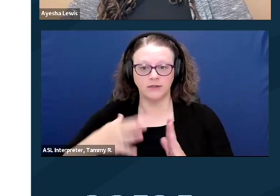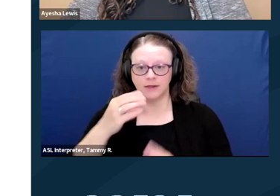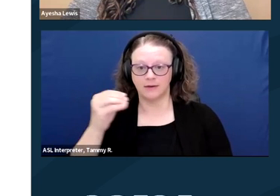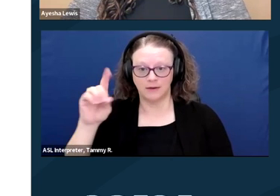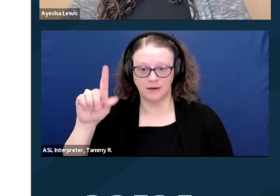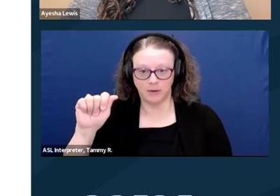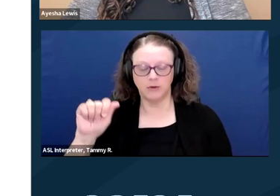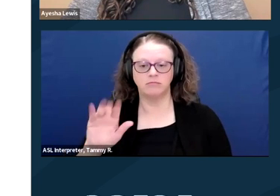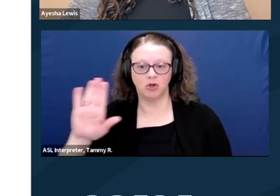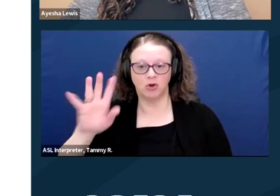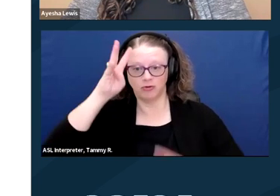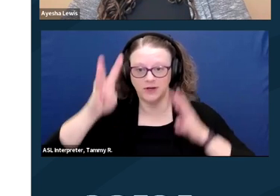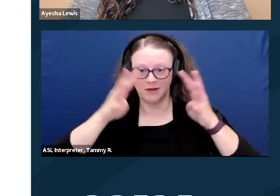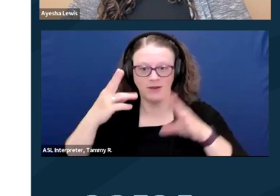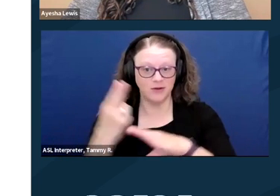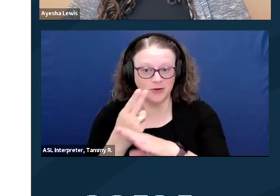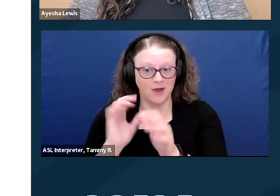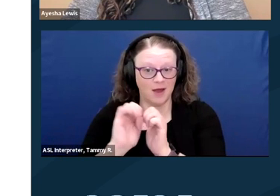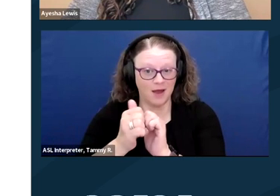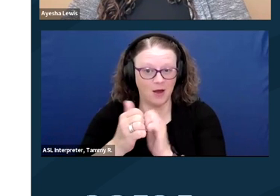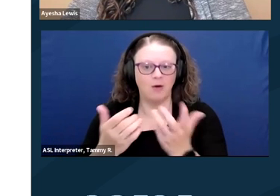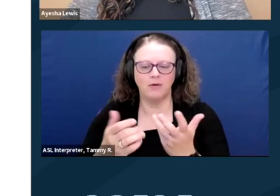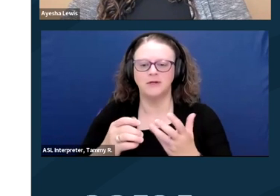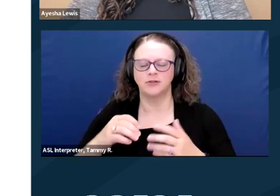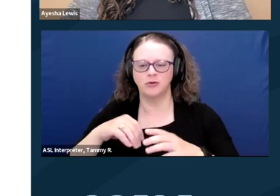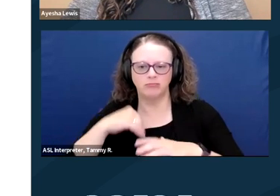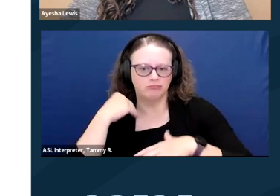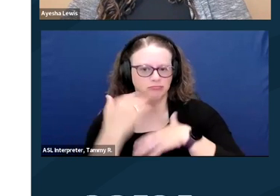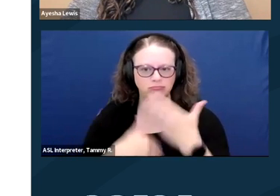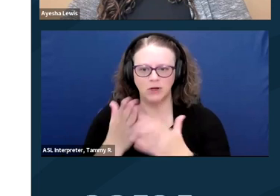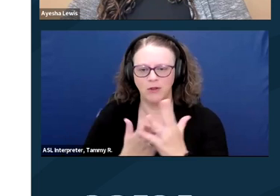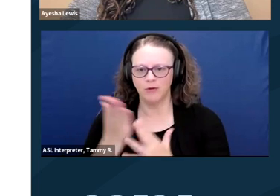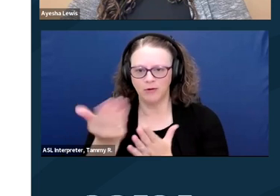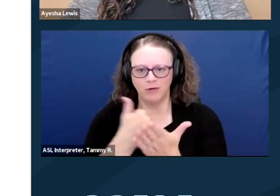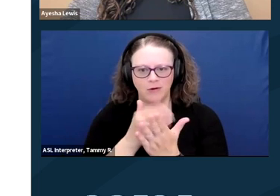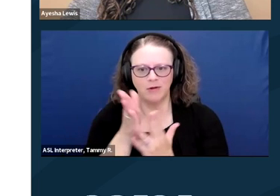to move through a world that was not built with her in mind. She has been in and out of the state system,